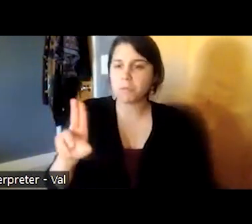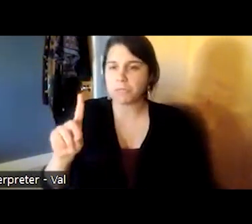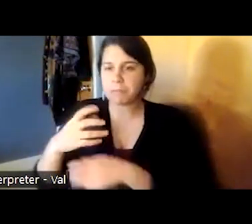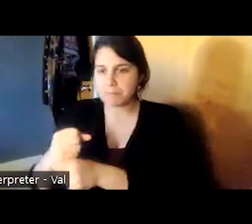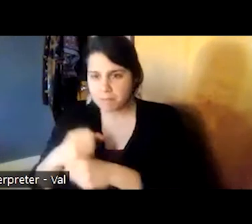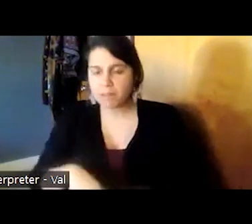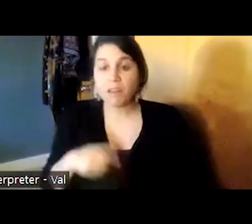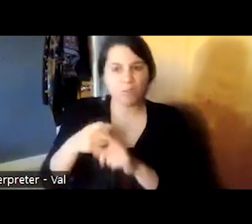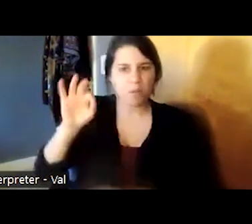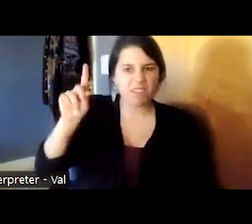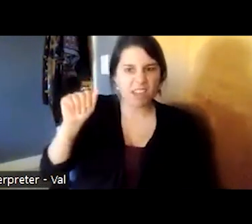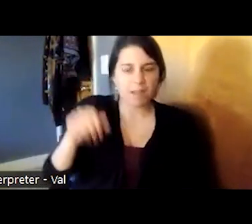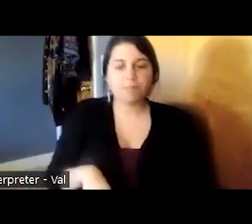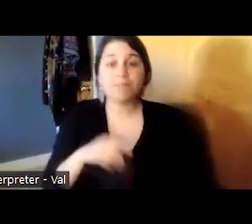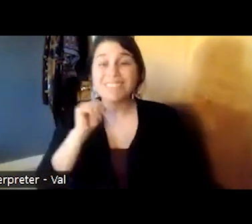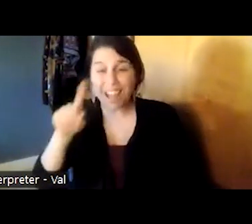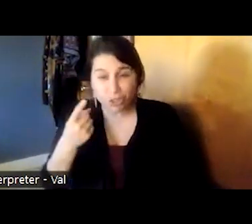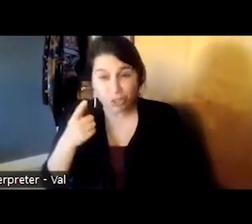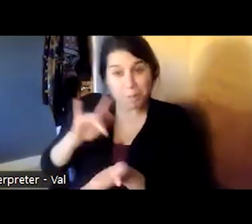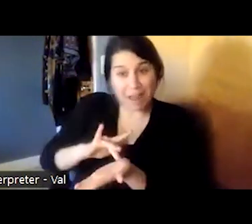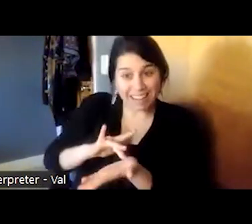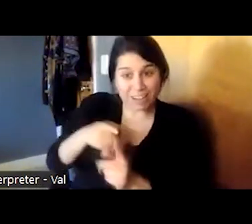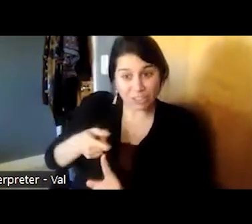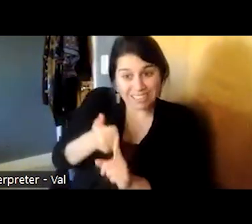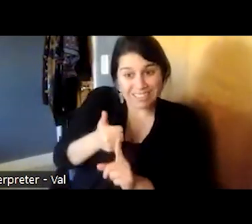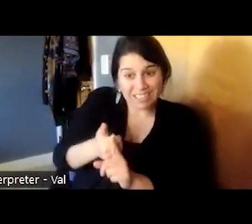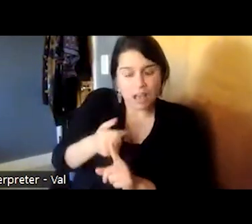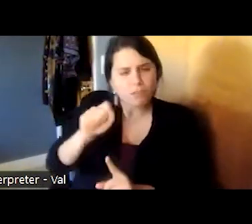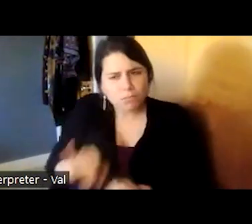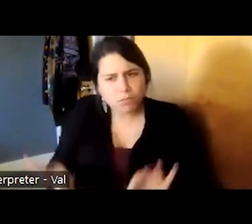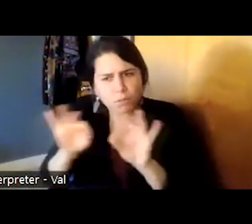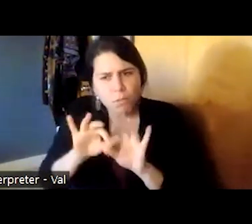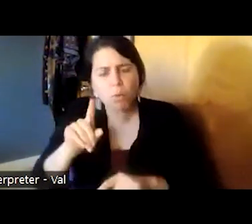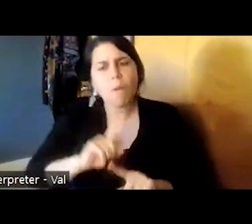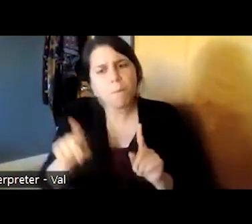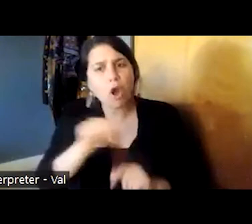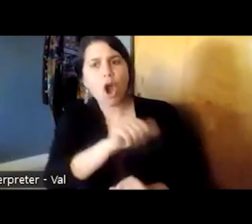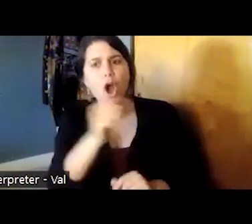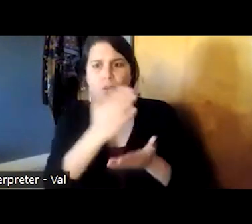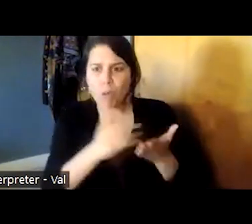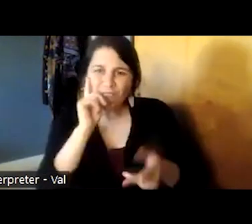the medication involved the medication is very important but the other parts of care are also